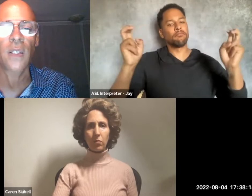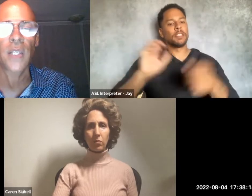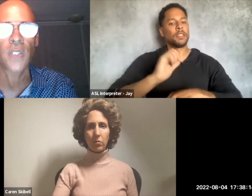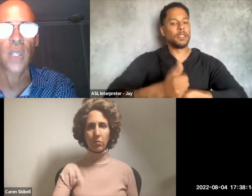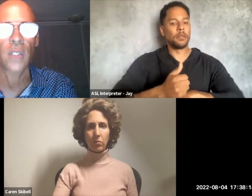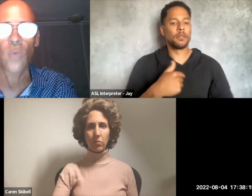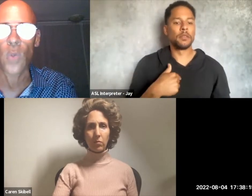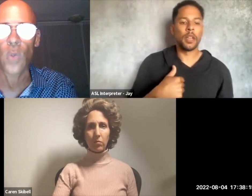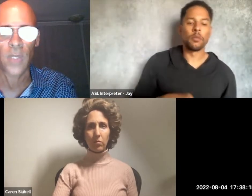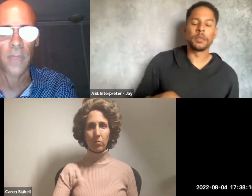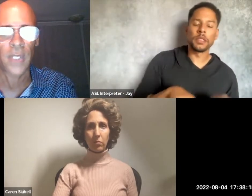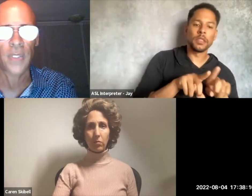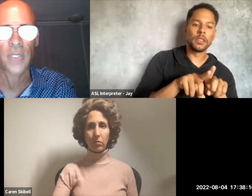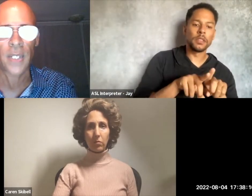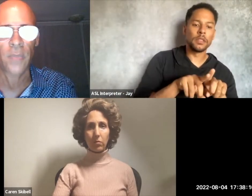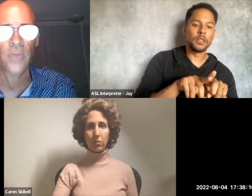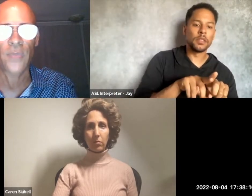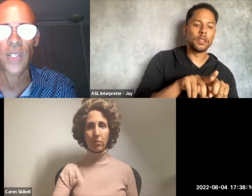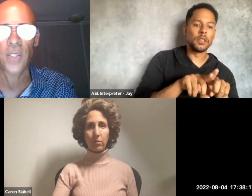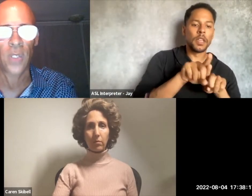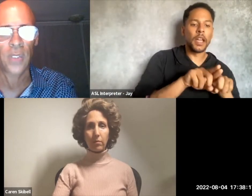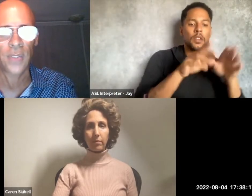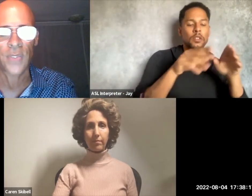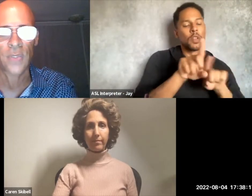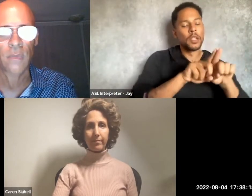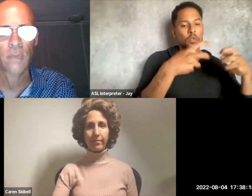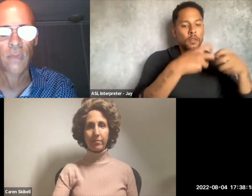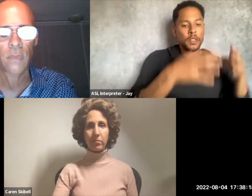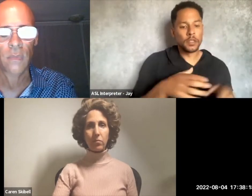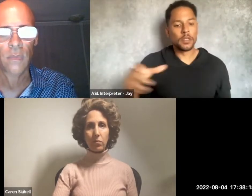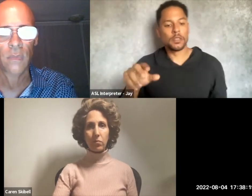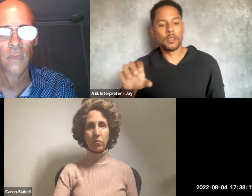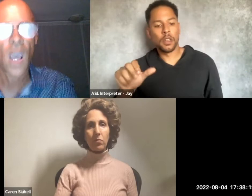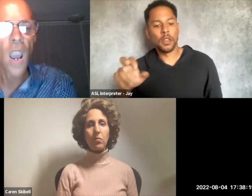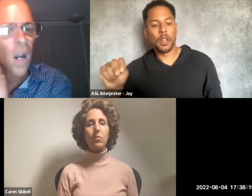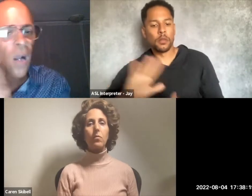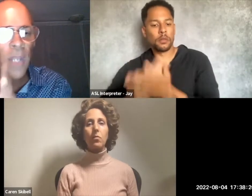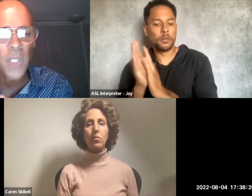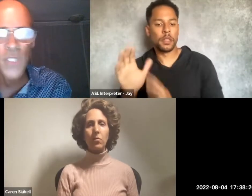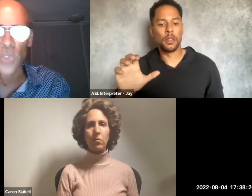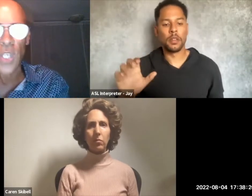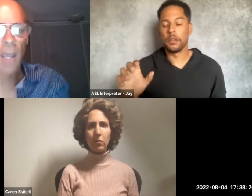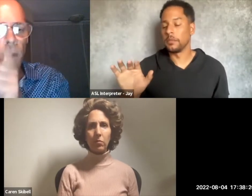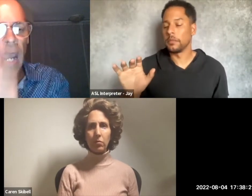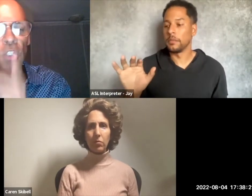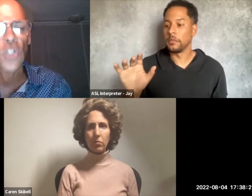Nancy Reagan will be read by Caren Skibell. Thank you, audience. All my research, my conclusions,